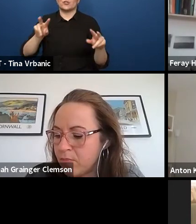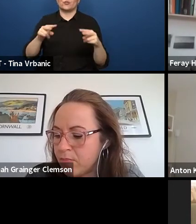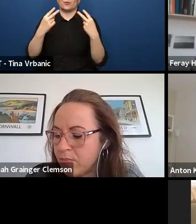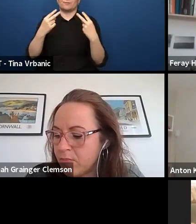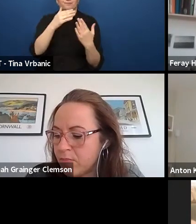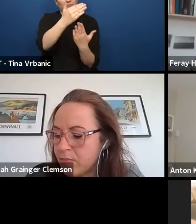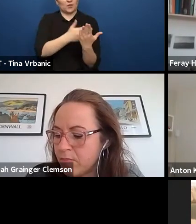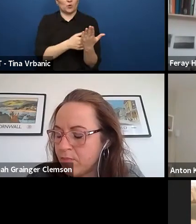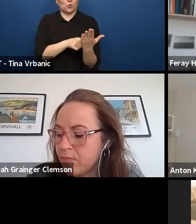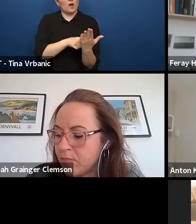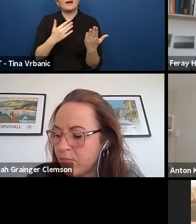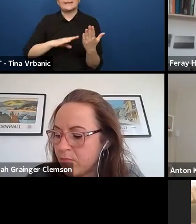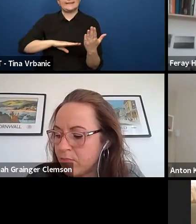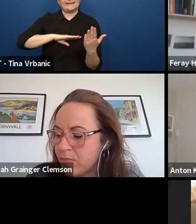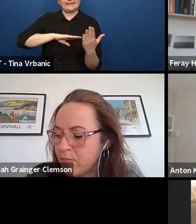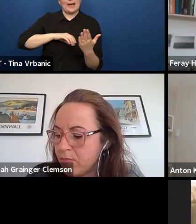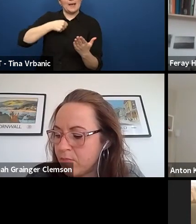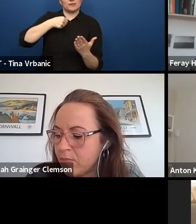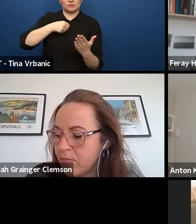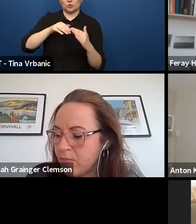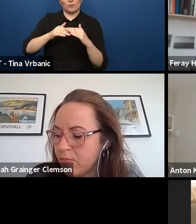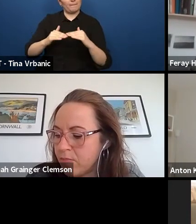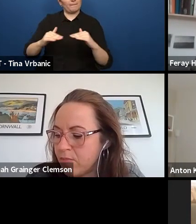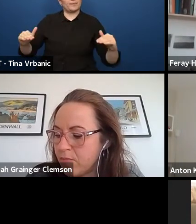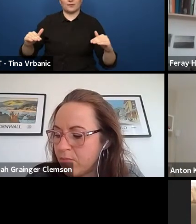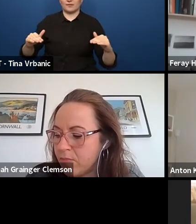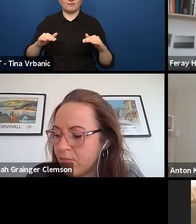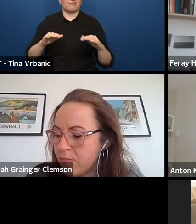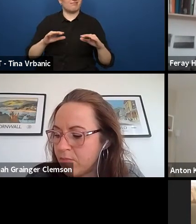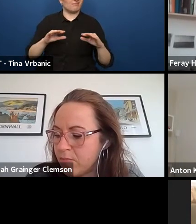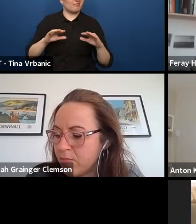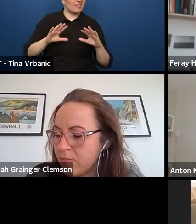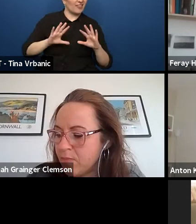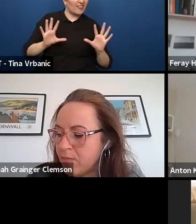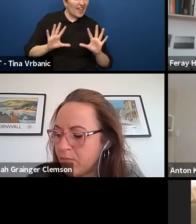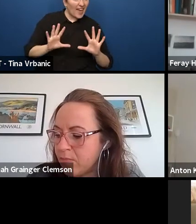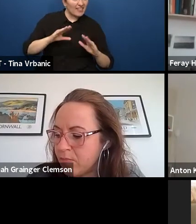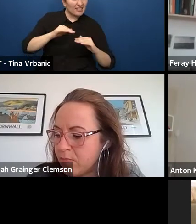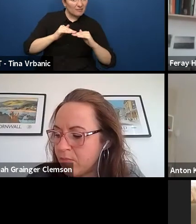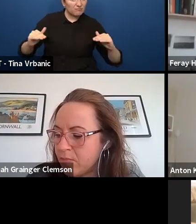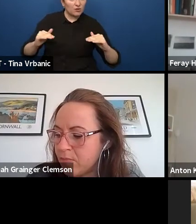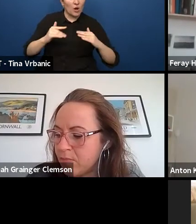I mean, I remember very well being a child, but it's always a very difficult process